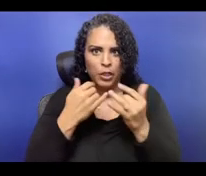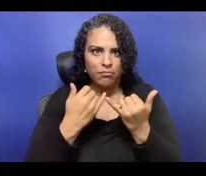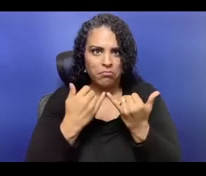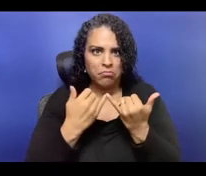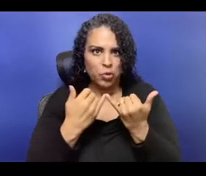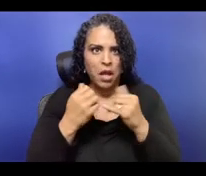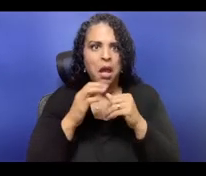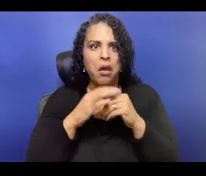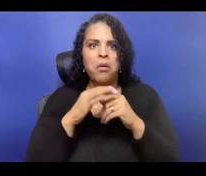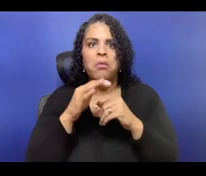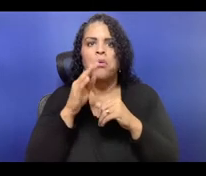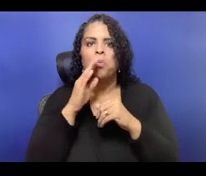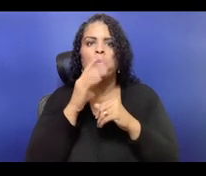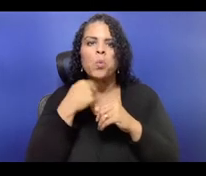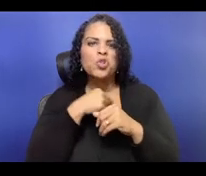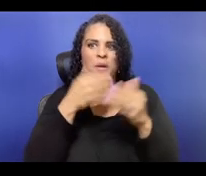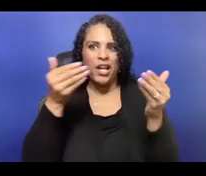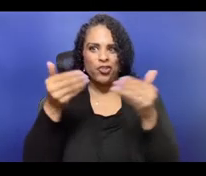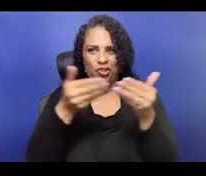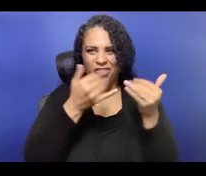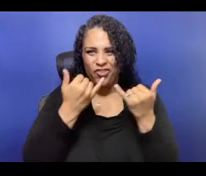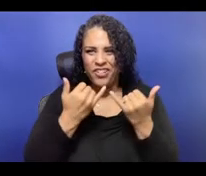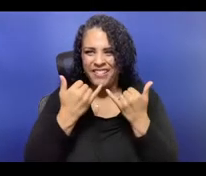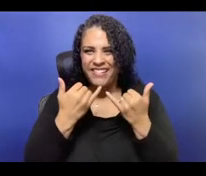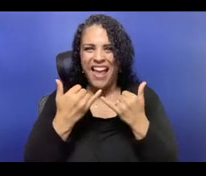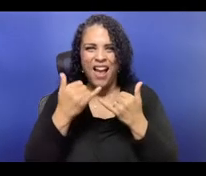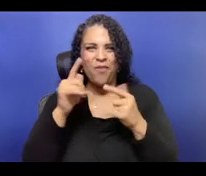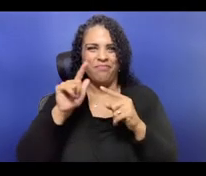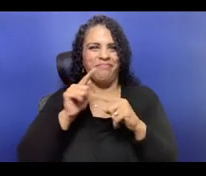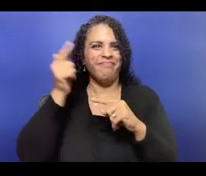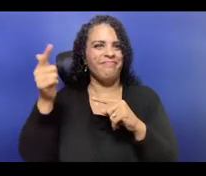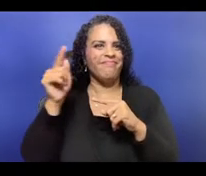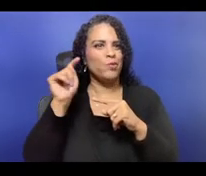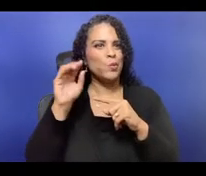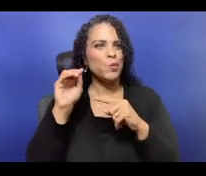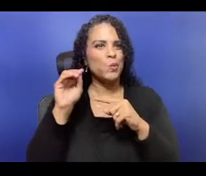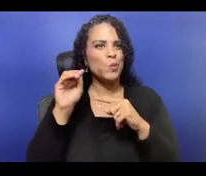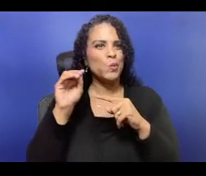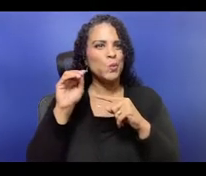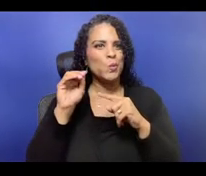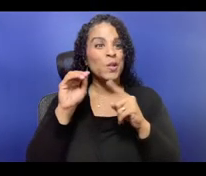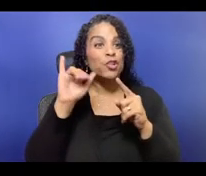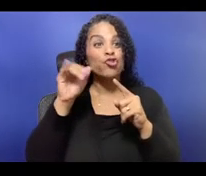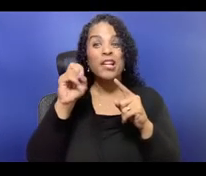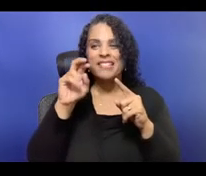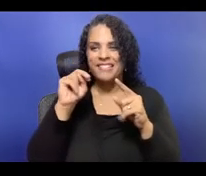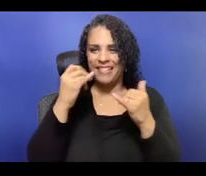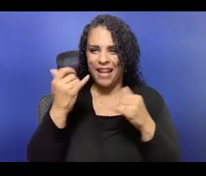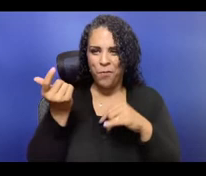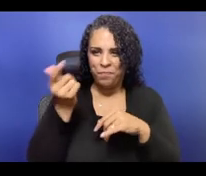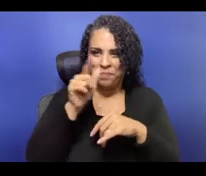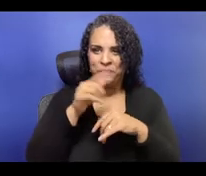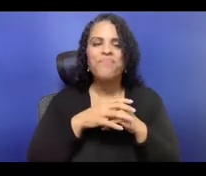for artists, and I teach financial literacy, or financial well-being is the word I prefer,